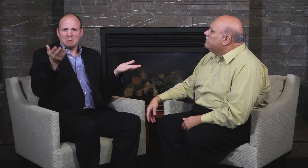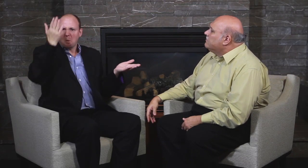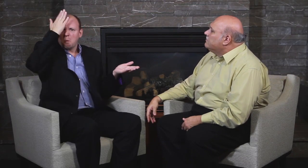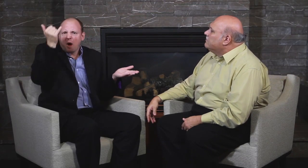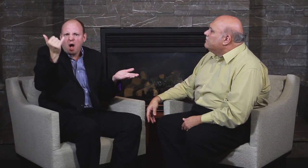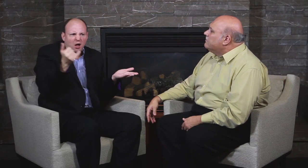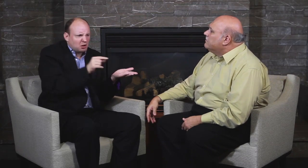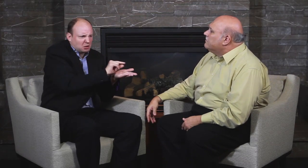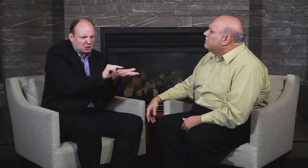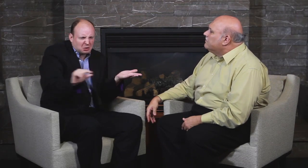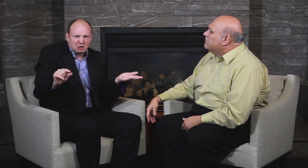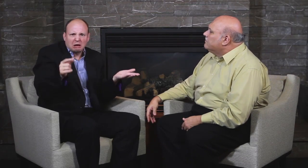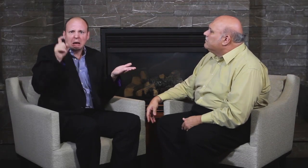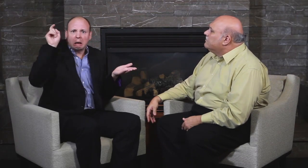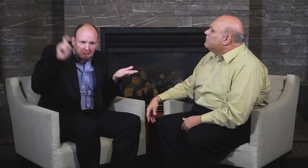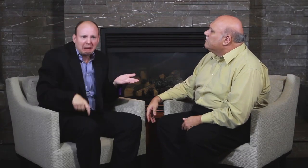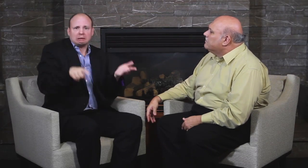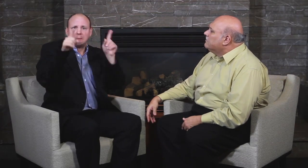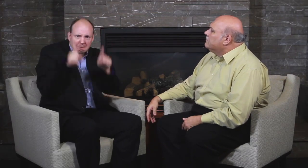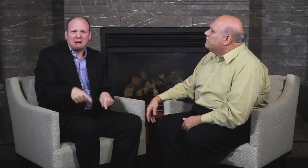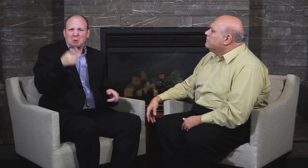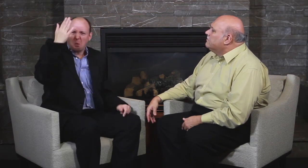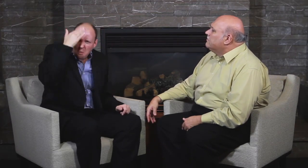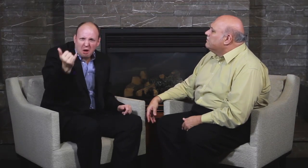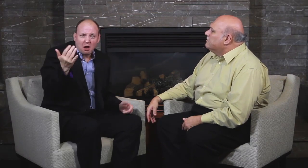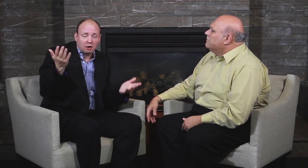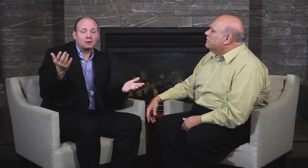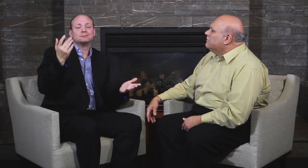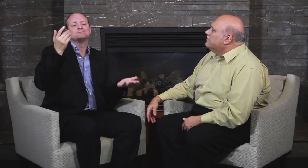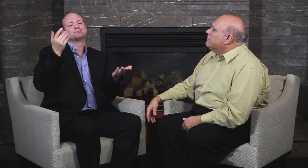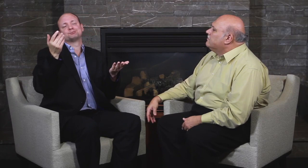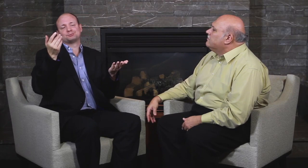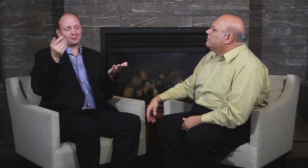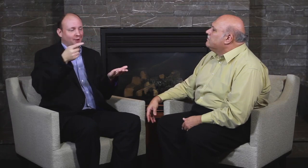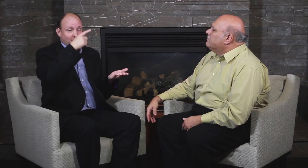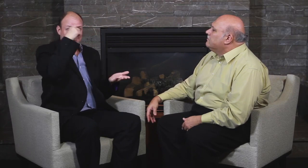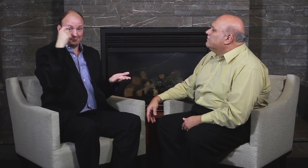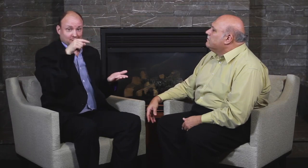Deaf History. We need to know what happened